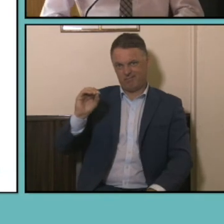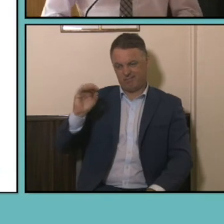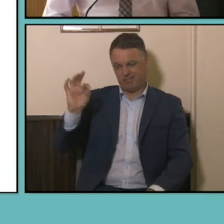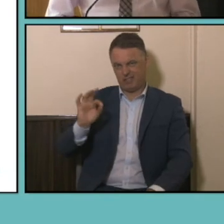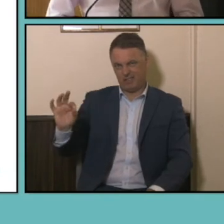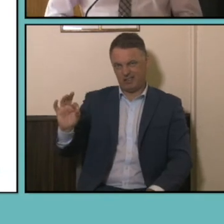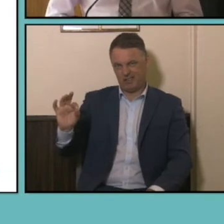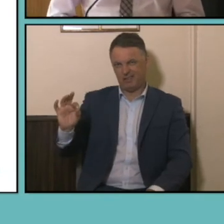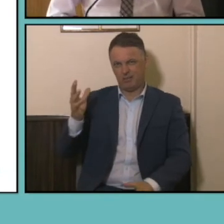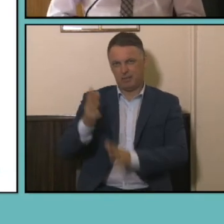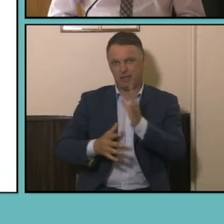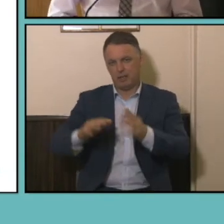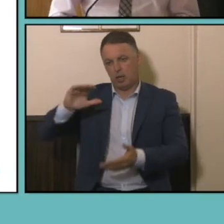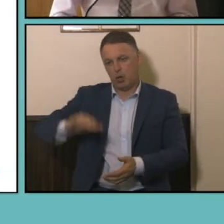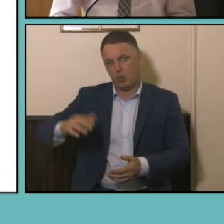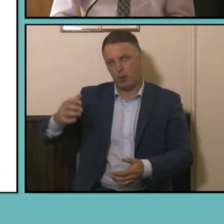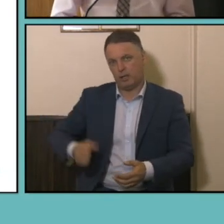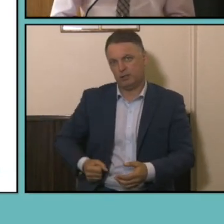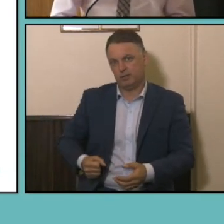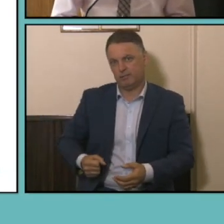higher income.